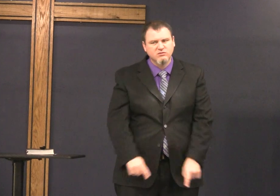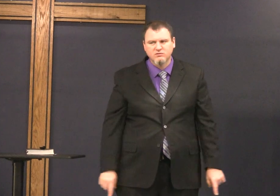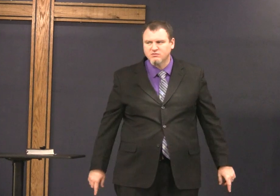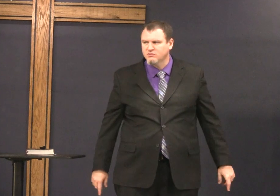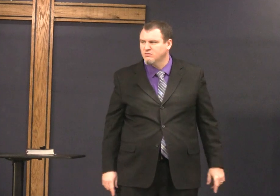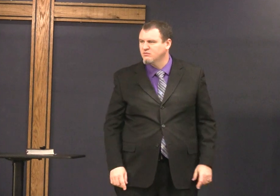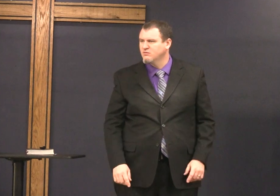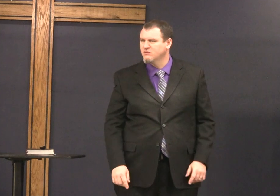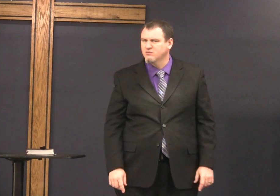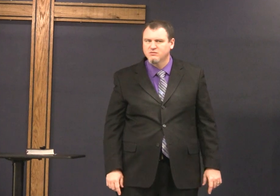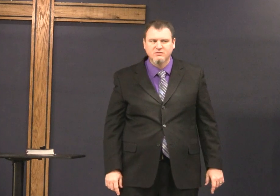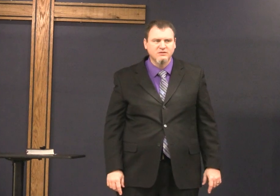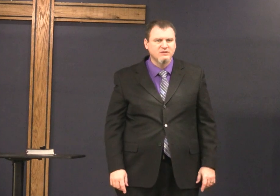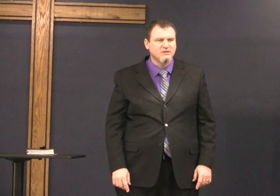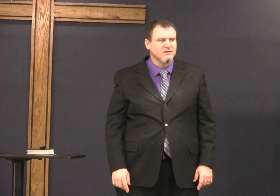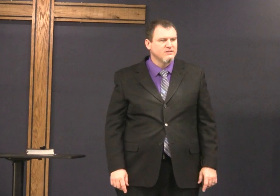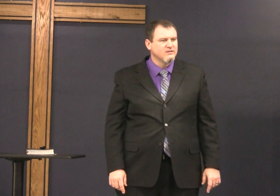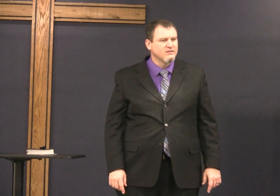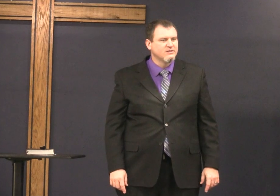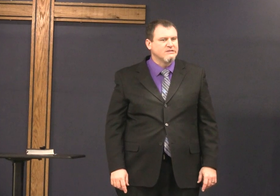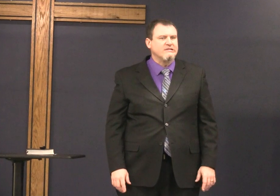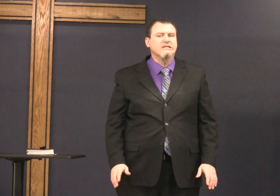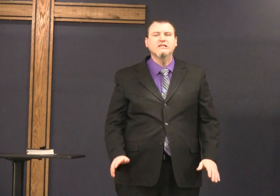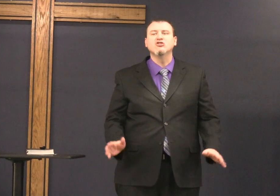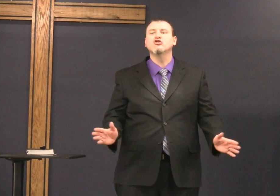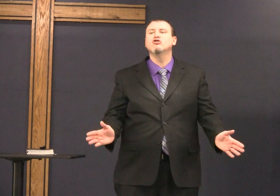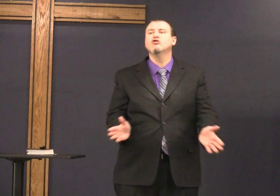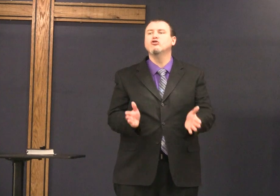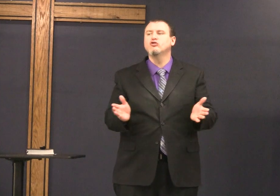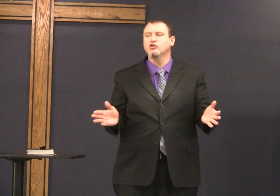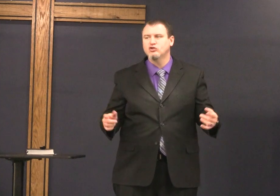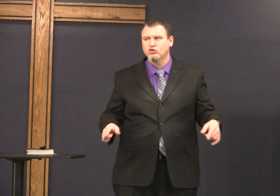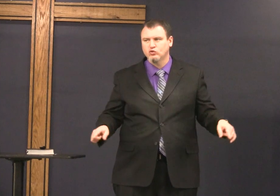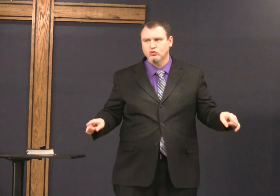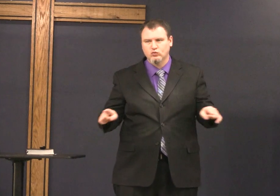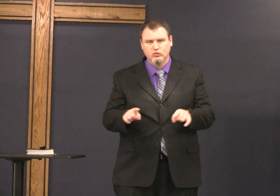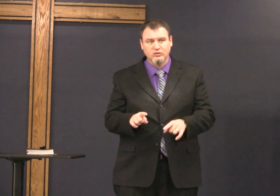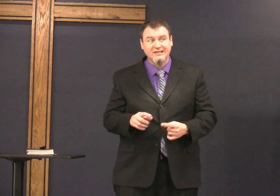are you devout I love that word devout I encourage you